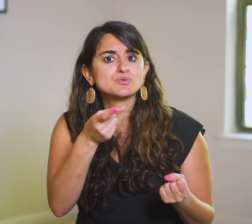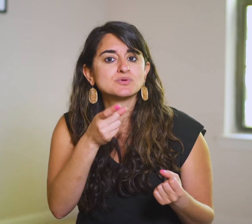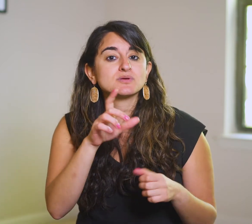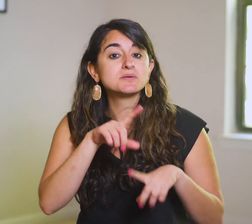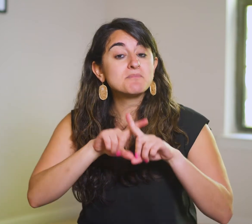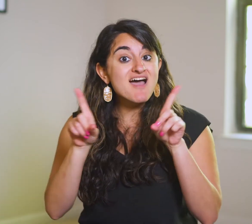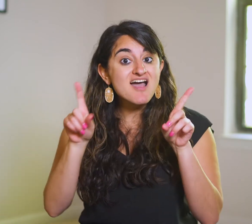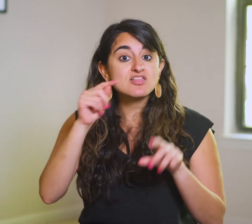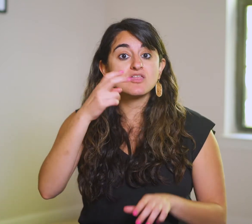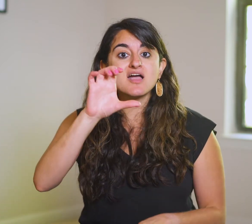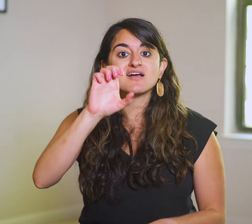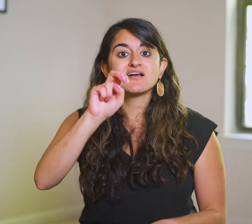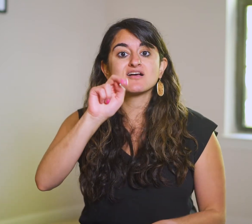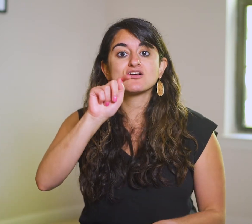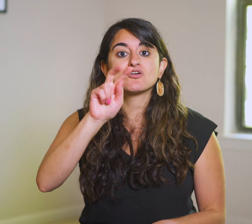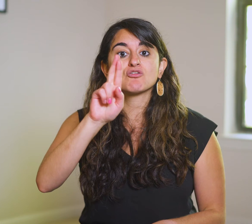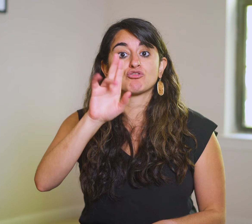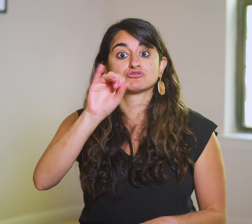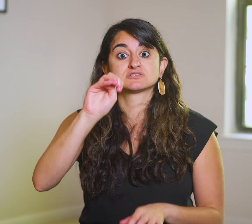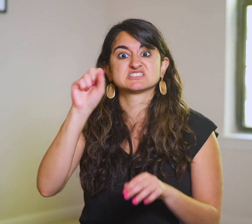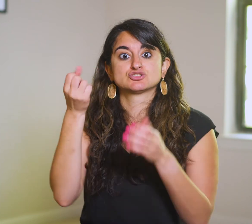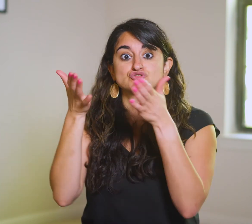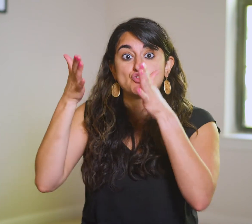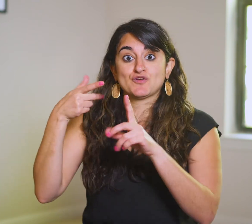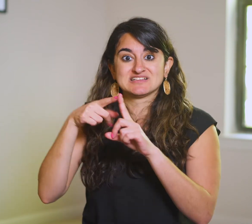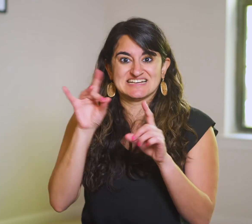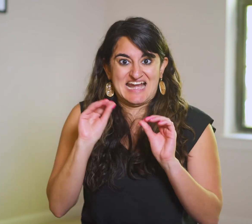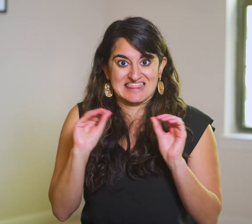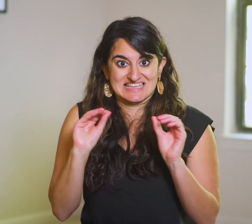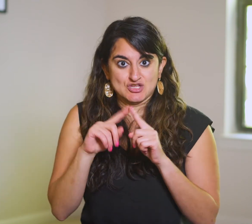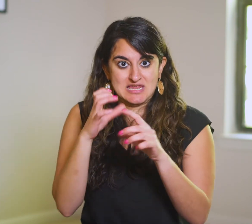But the centurion’s servant did nothing to get